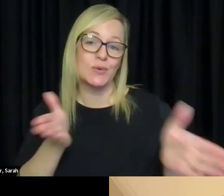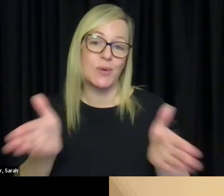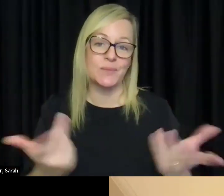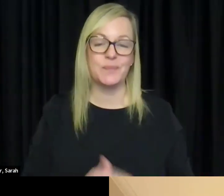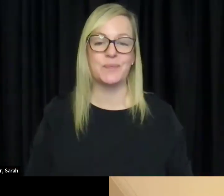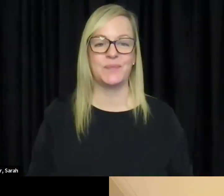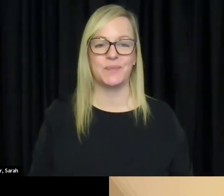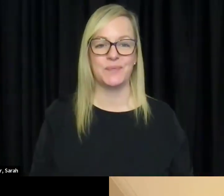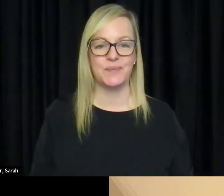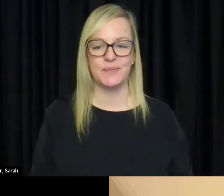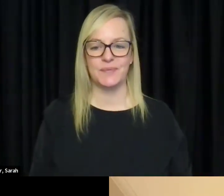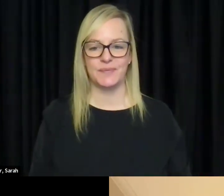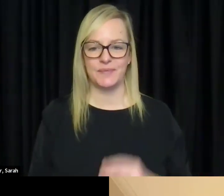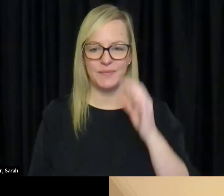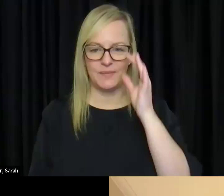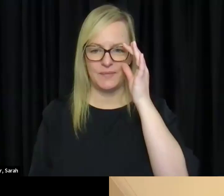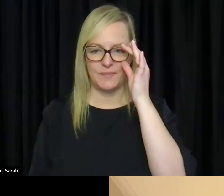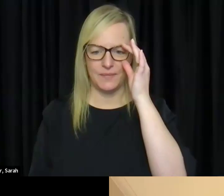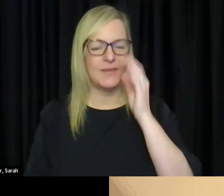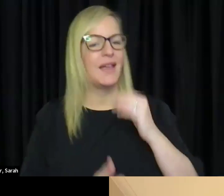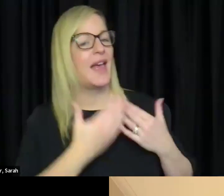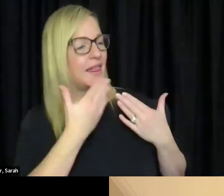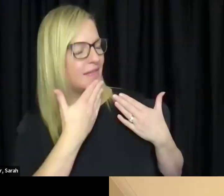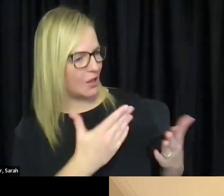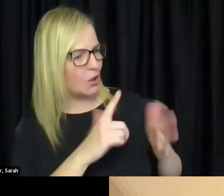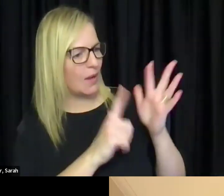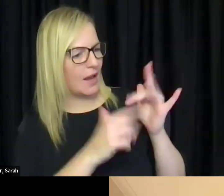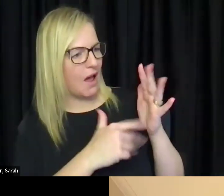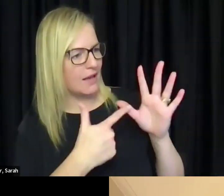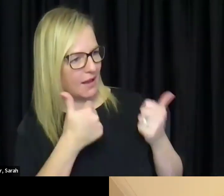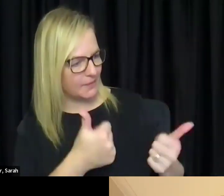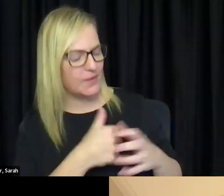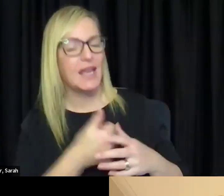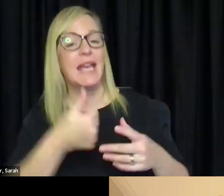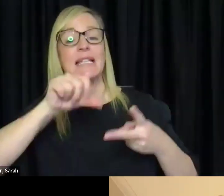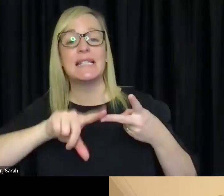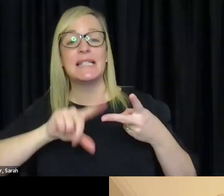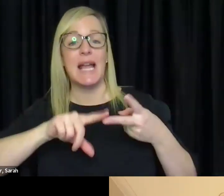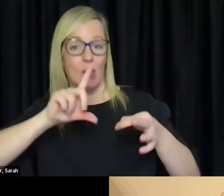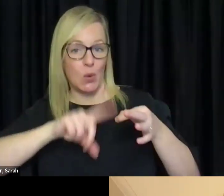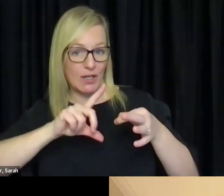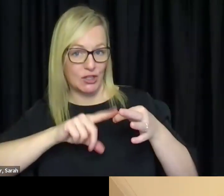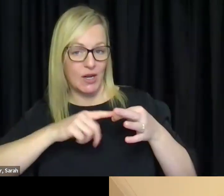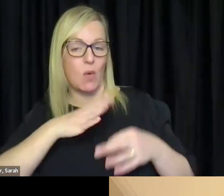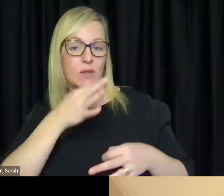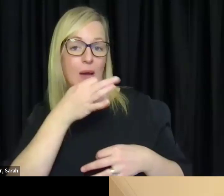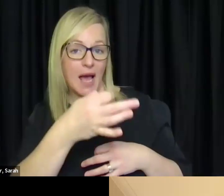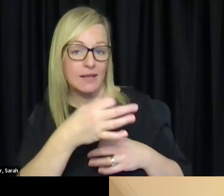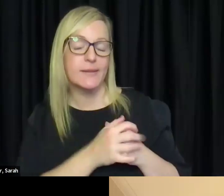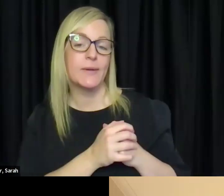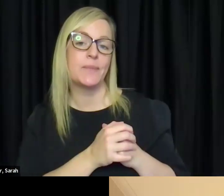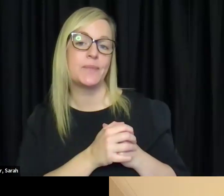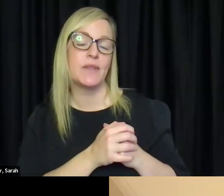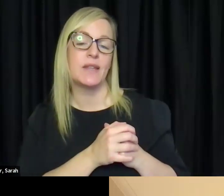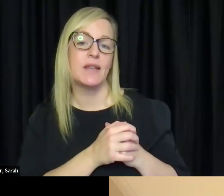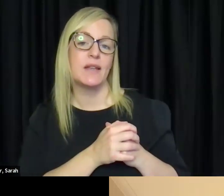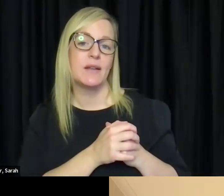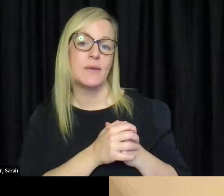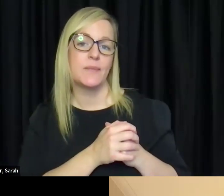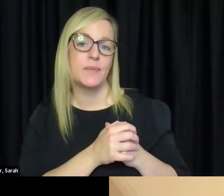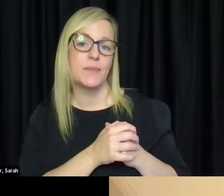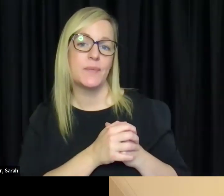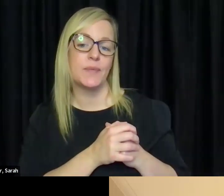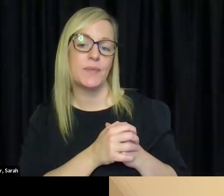Thanks Eliza. Now, the second question I have is in the author part you said that